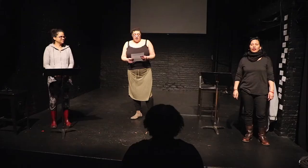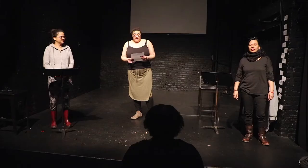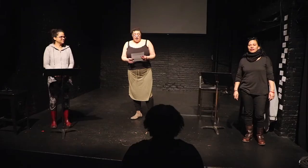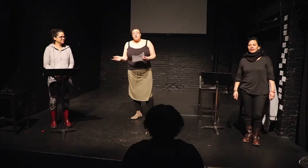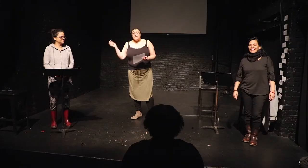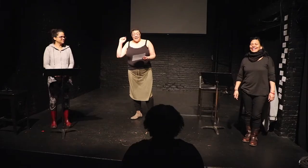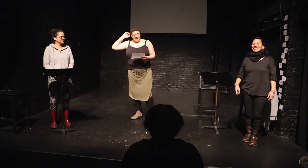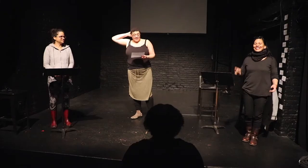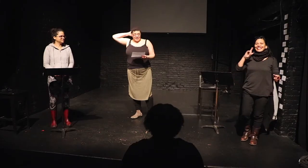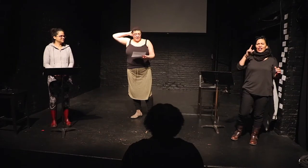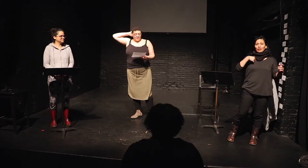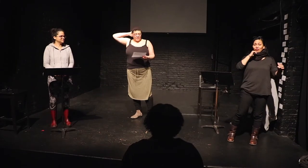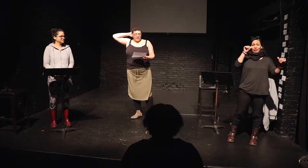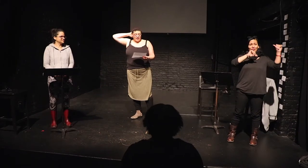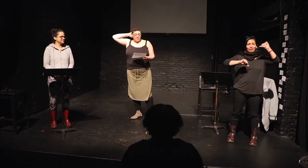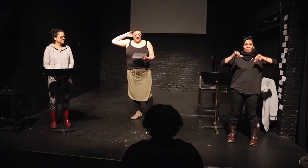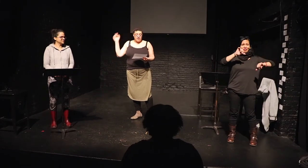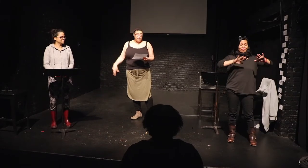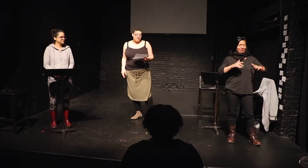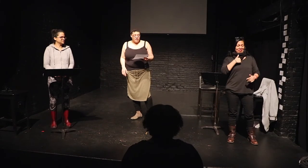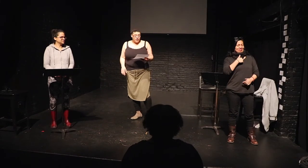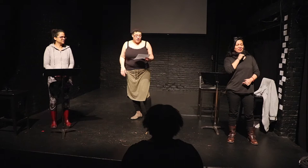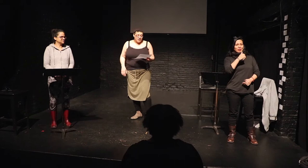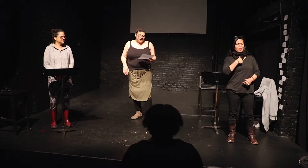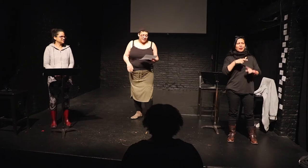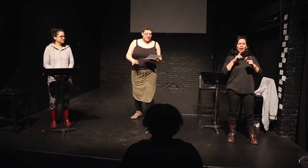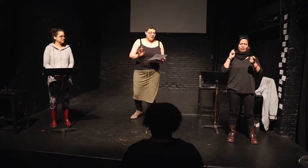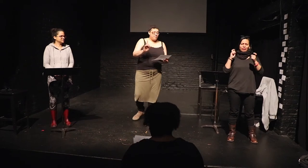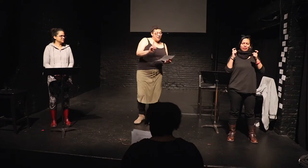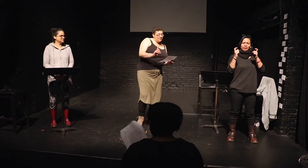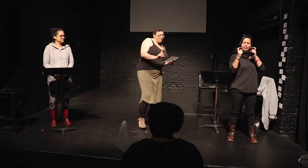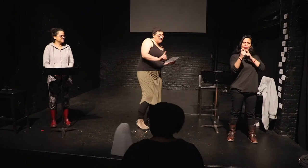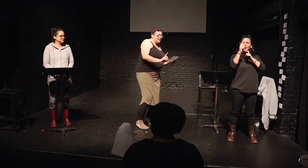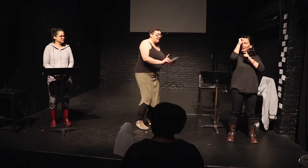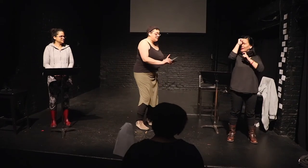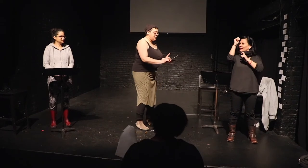I'm no scientist but the theory of evolution suggests - I'm pausing for one second to let